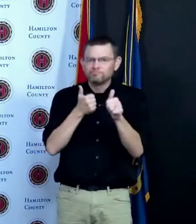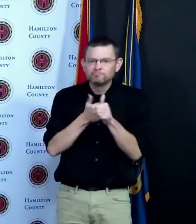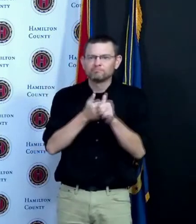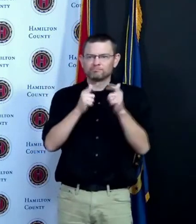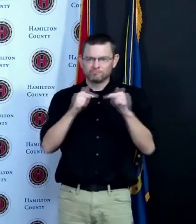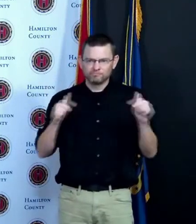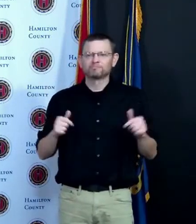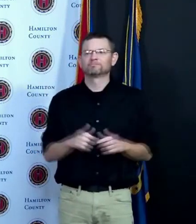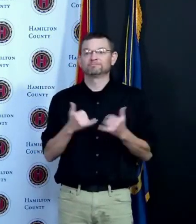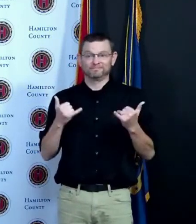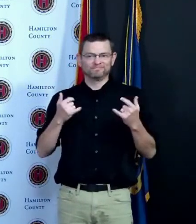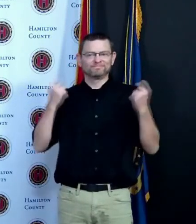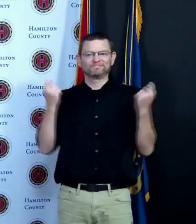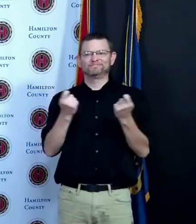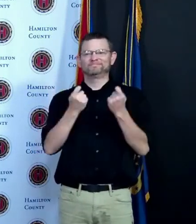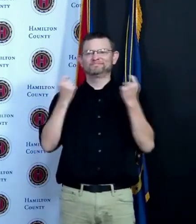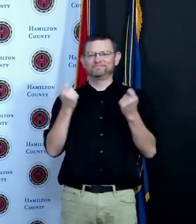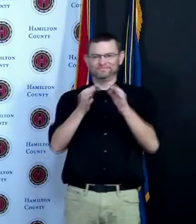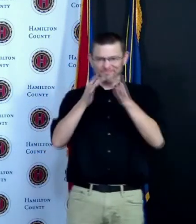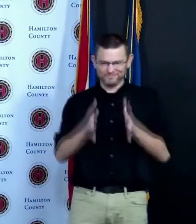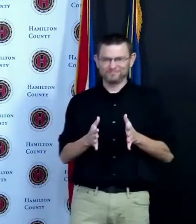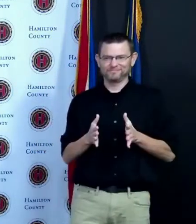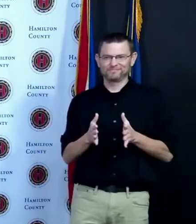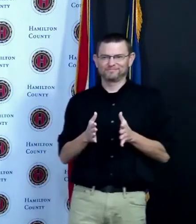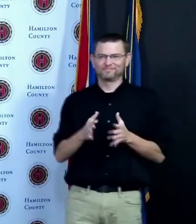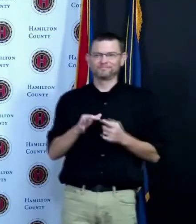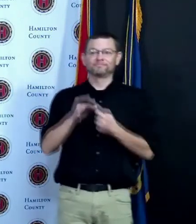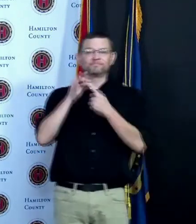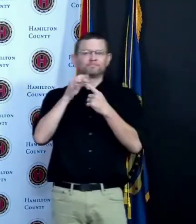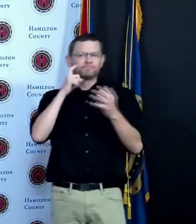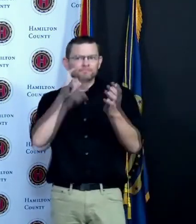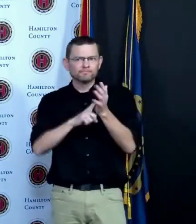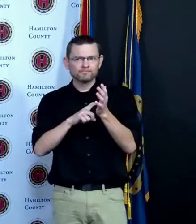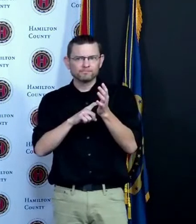the interpreters in a special recognition so I have an official proclamation I will